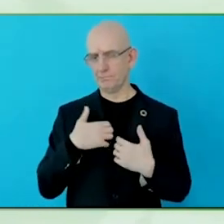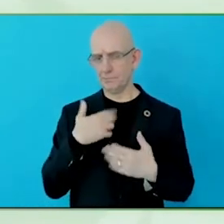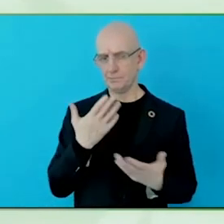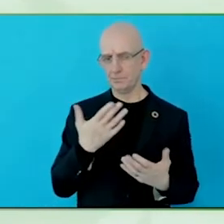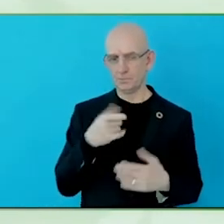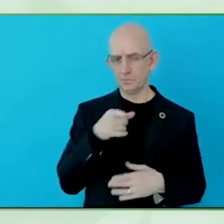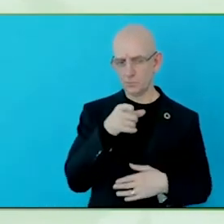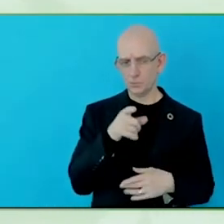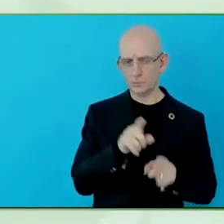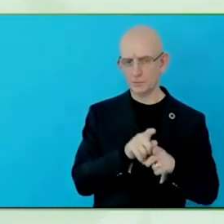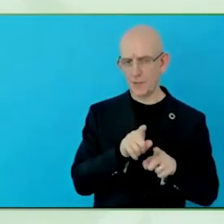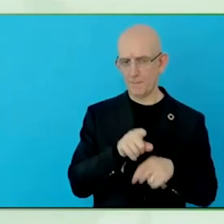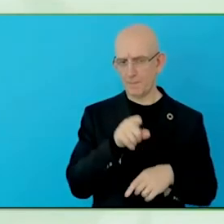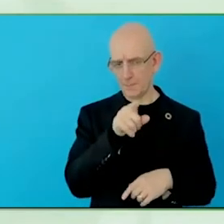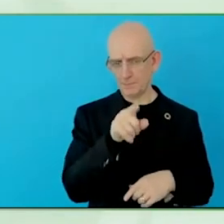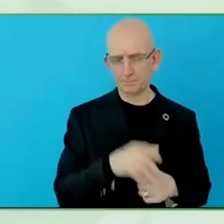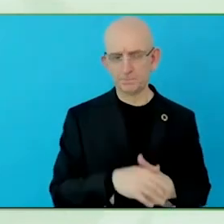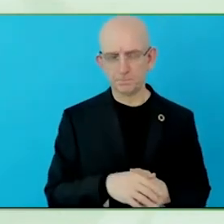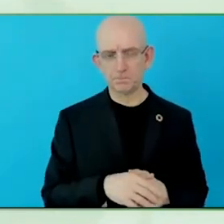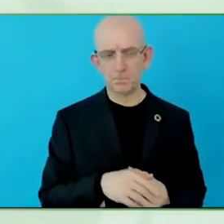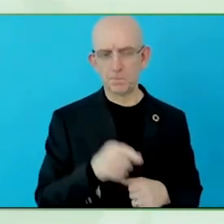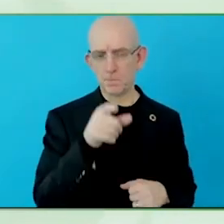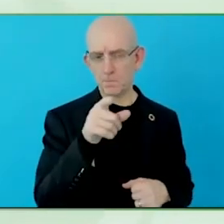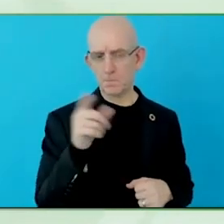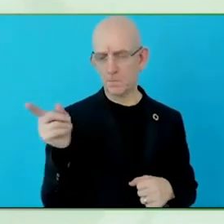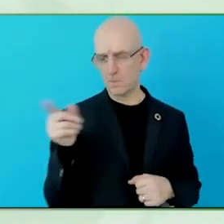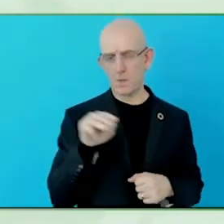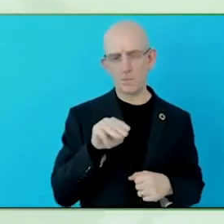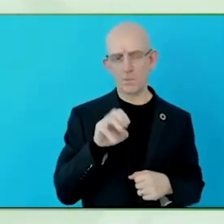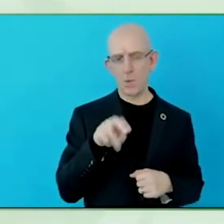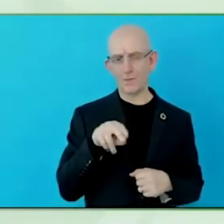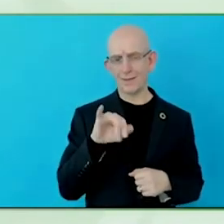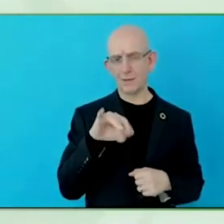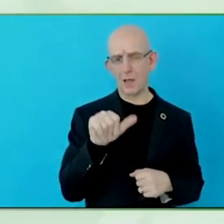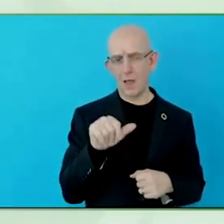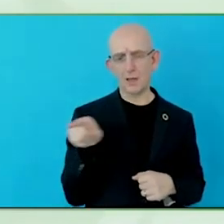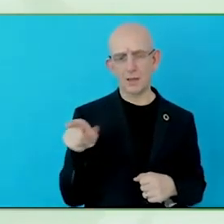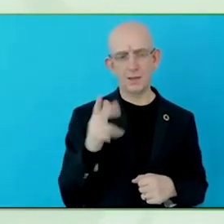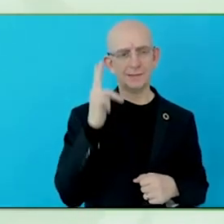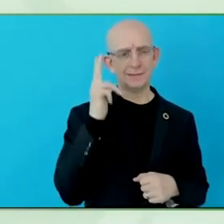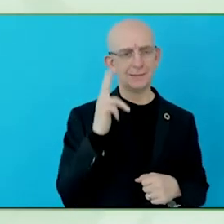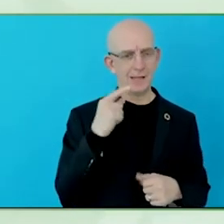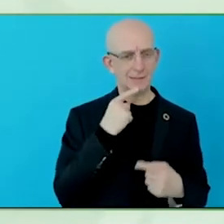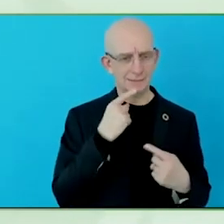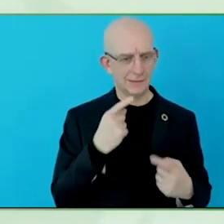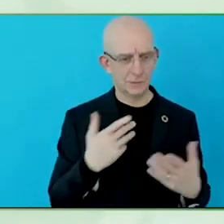And I am absolutely sure, you provide end-to-end, because you wouldn't exist otherwise. You wouldn't be sitting there. I am going to start Monica with you.